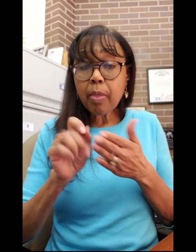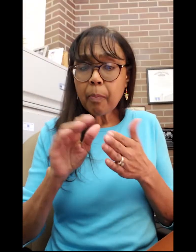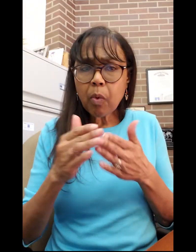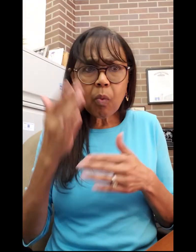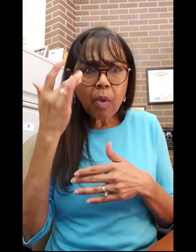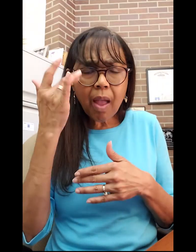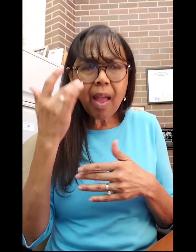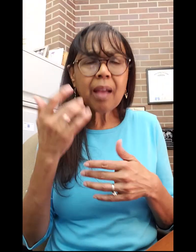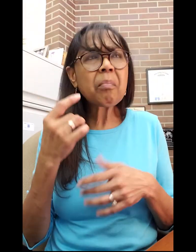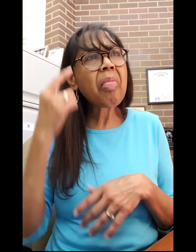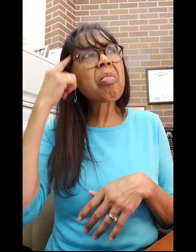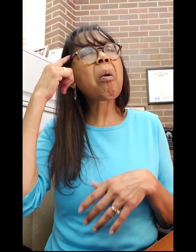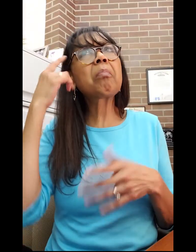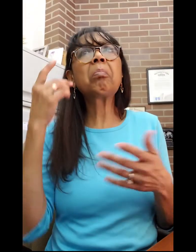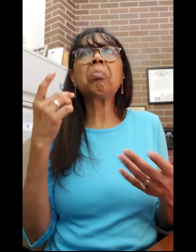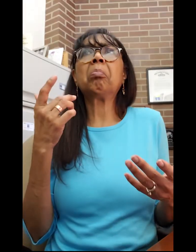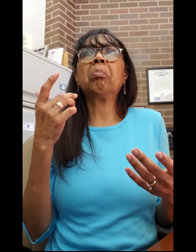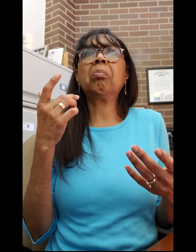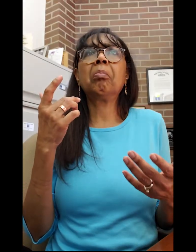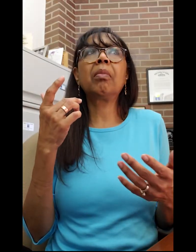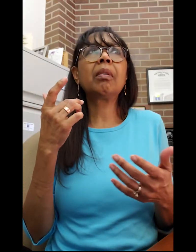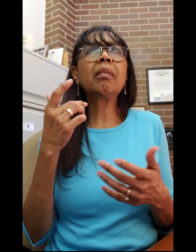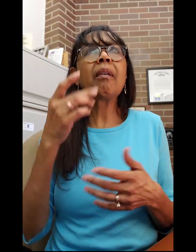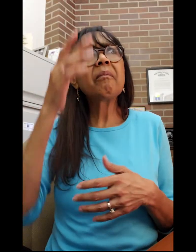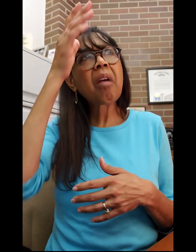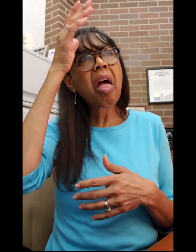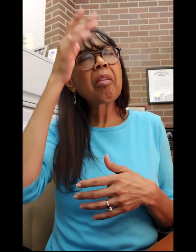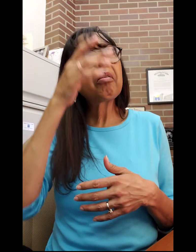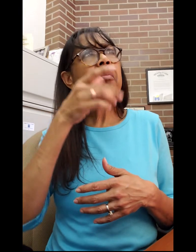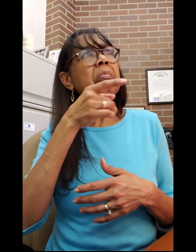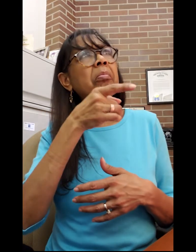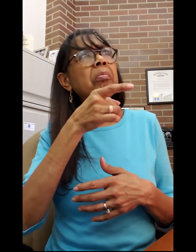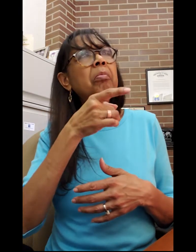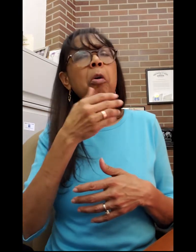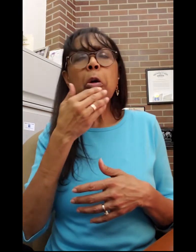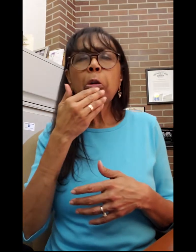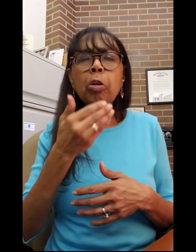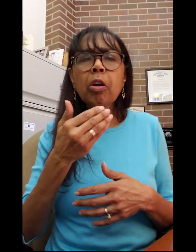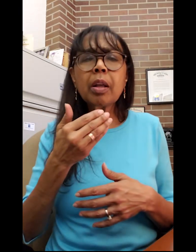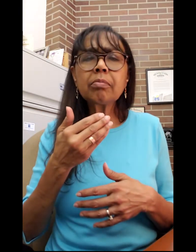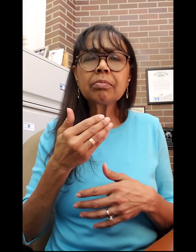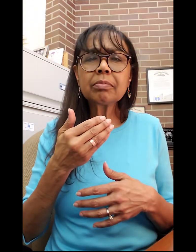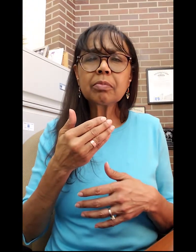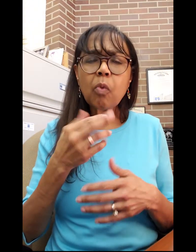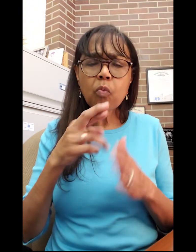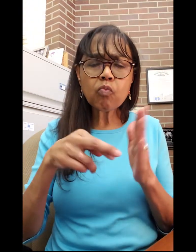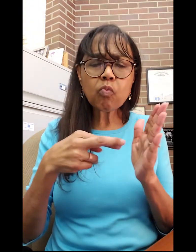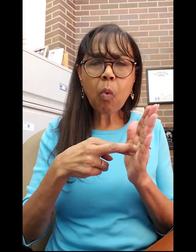I also wrote the book because I thought my father was a good